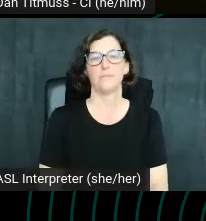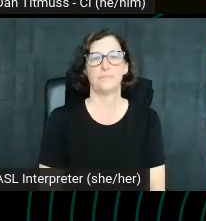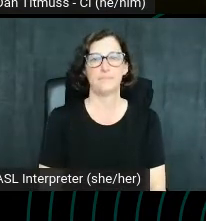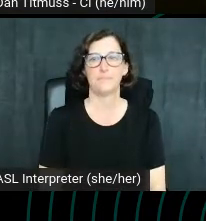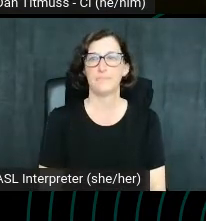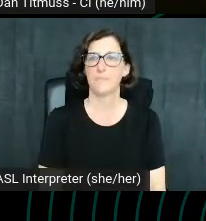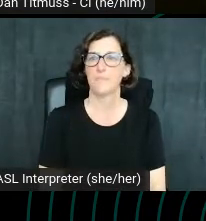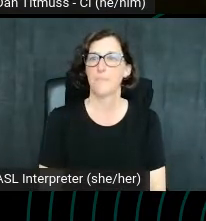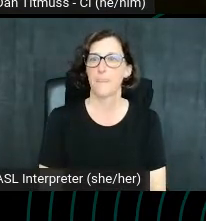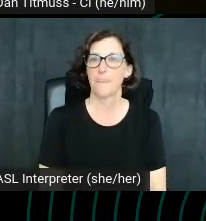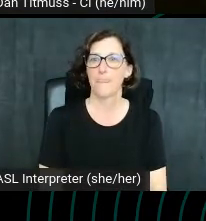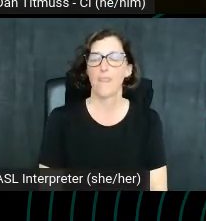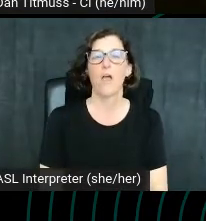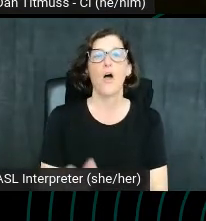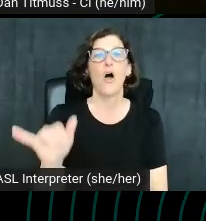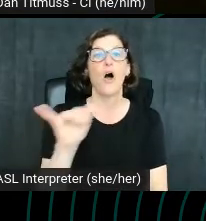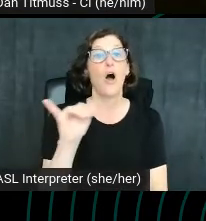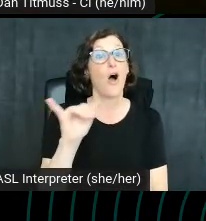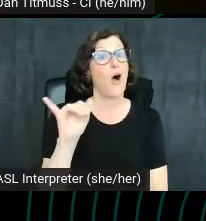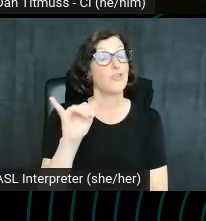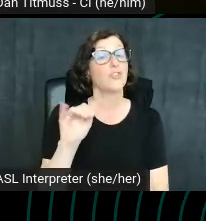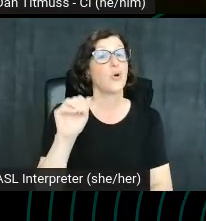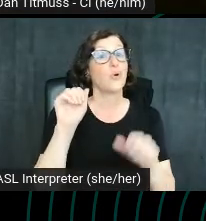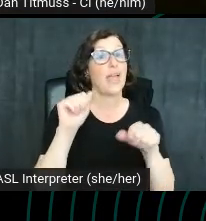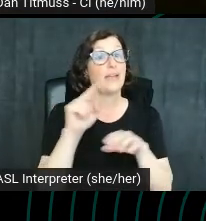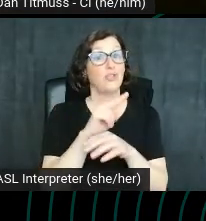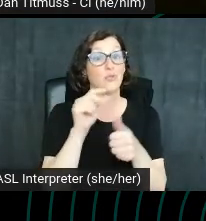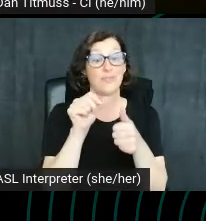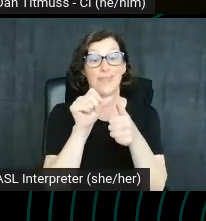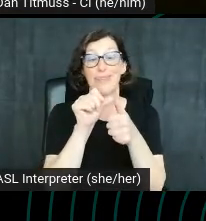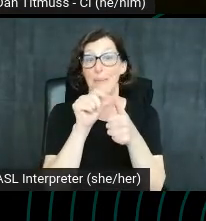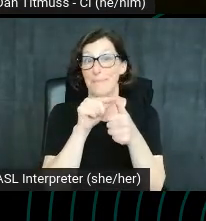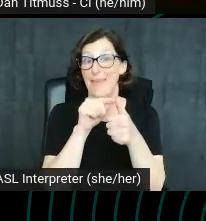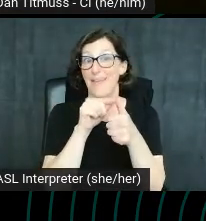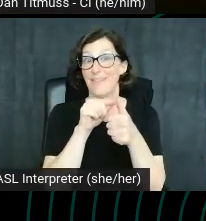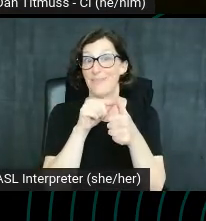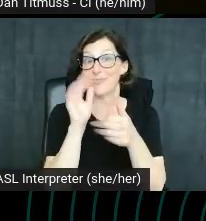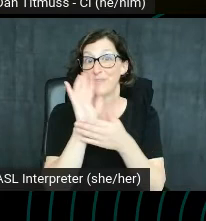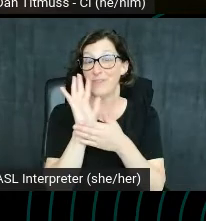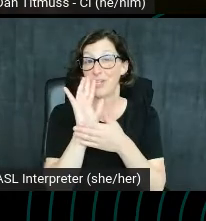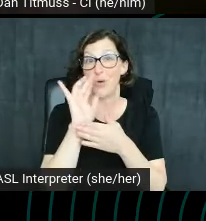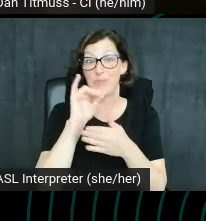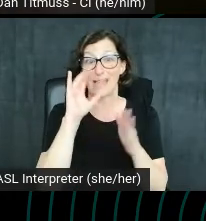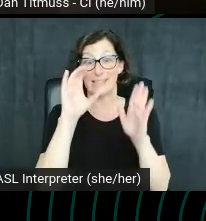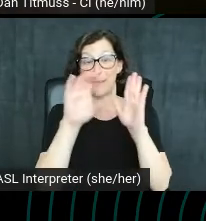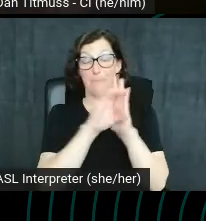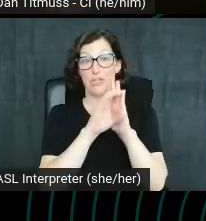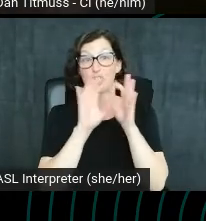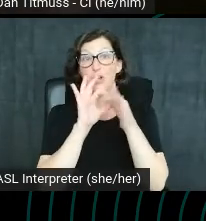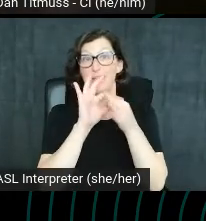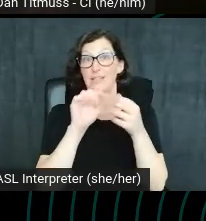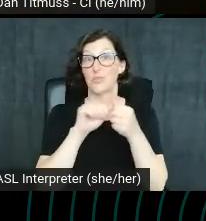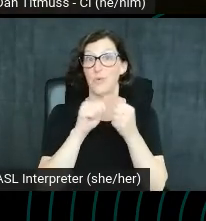There's also optimizations you can make to the thumbnail of the video, which is the picture associated with the video that you're going to play.